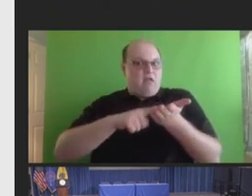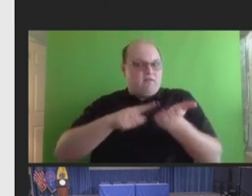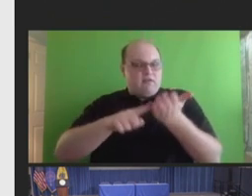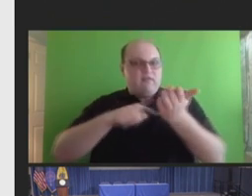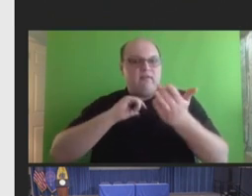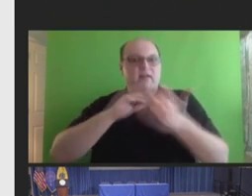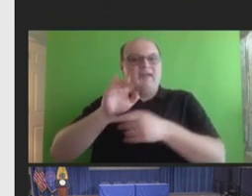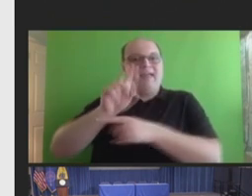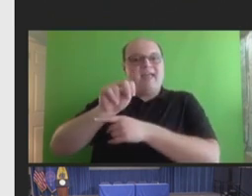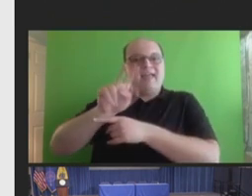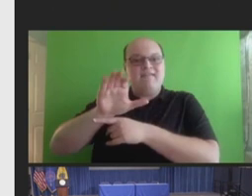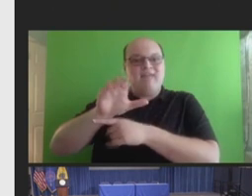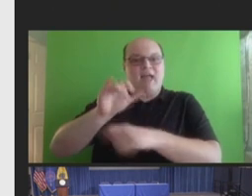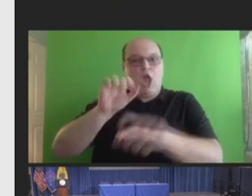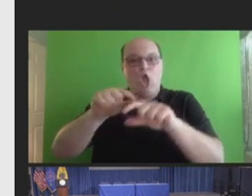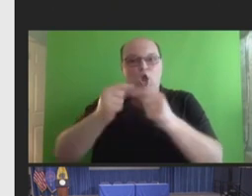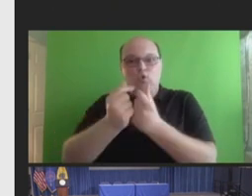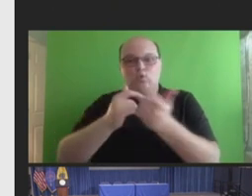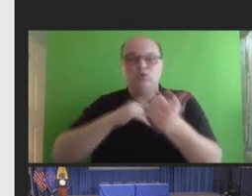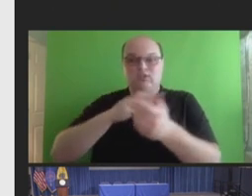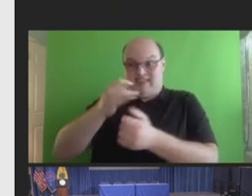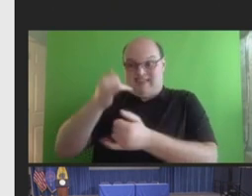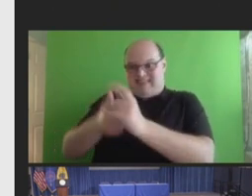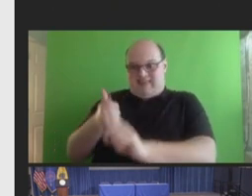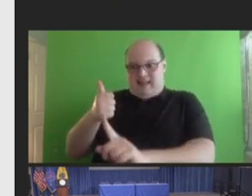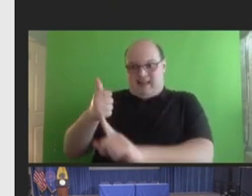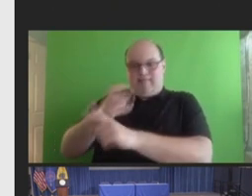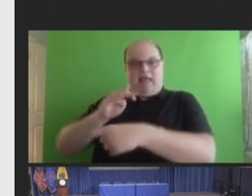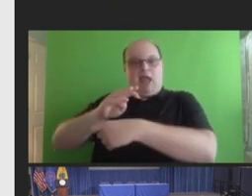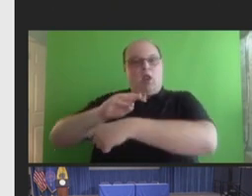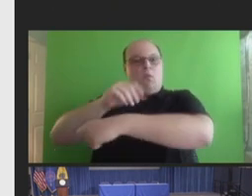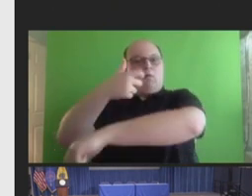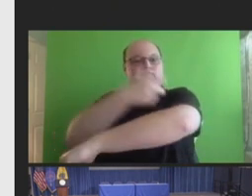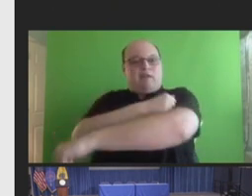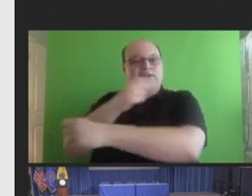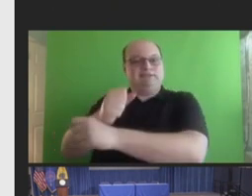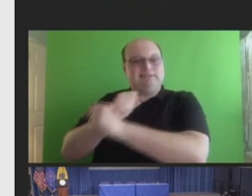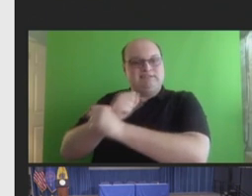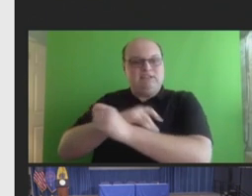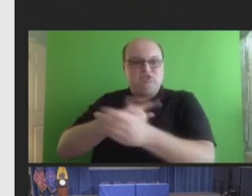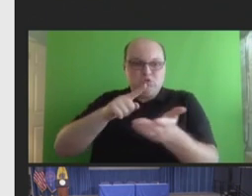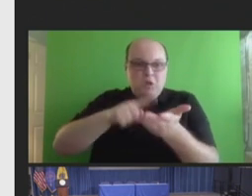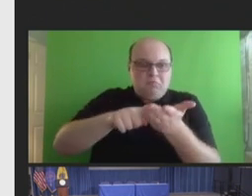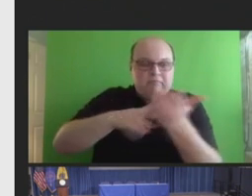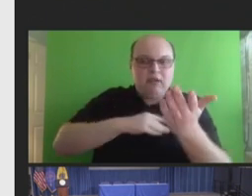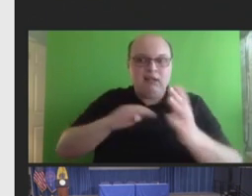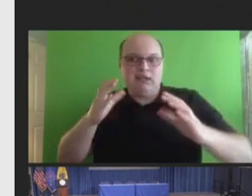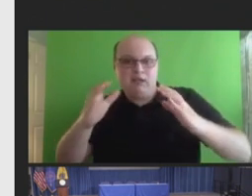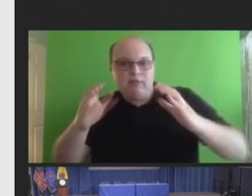should review the last NVAC report on vaccine safety; make recommendations to address current